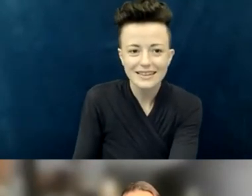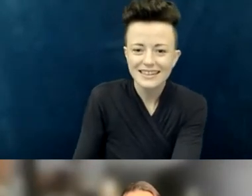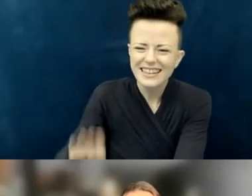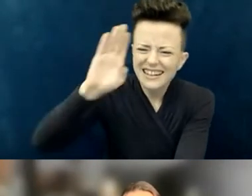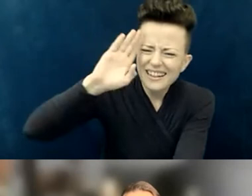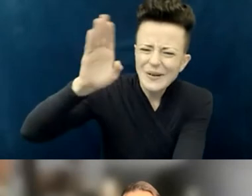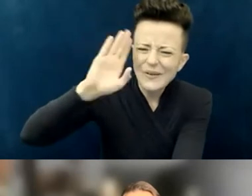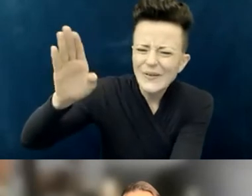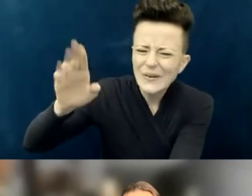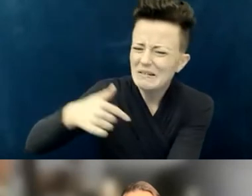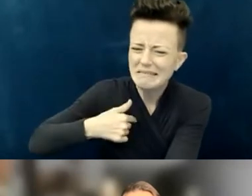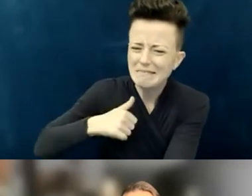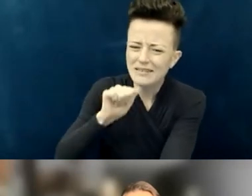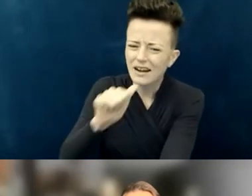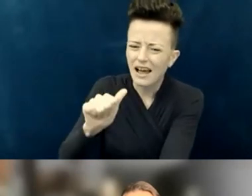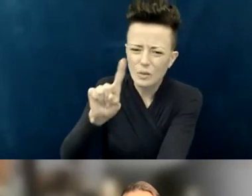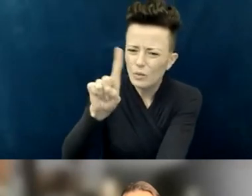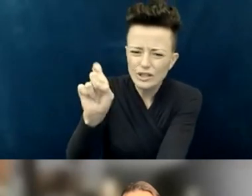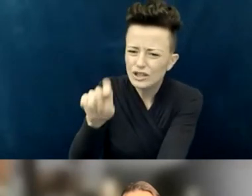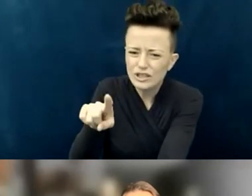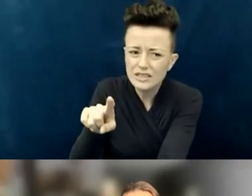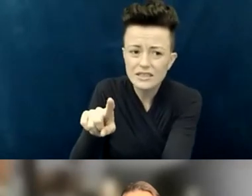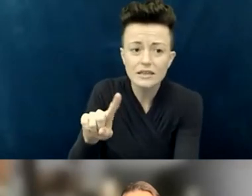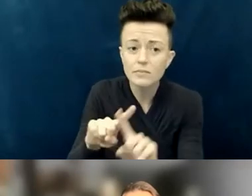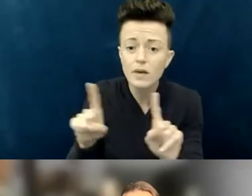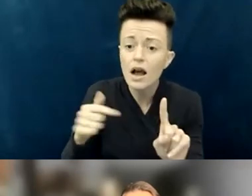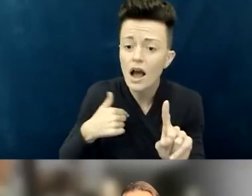I wanted to mention